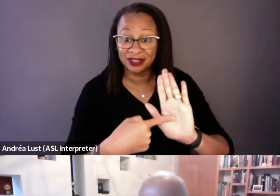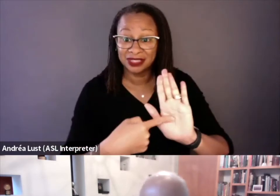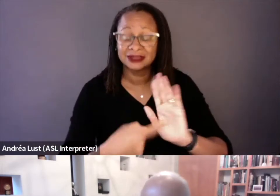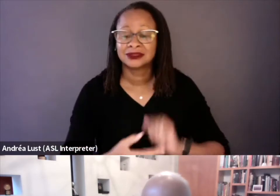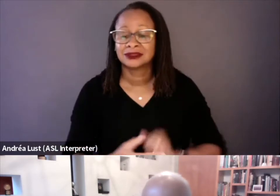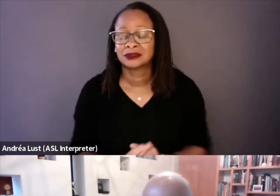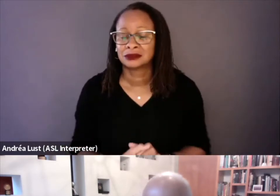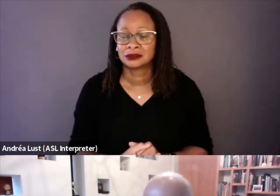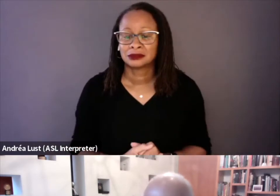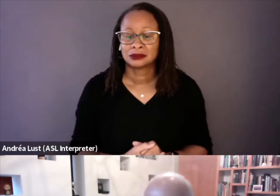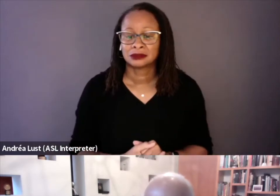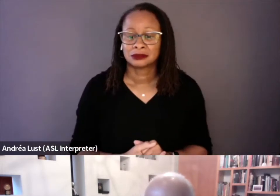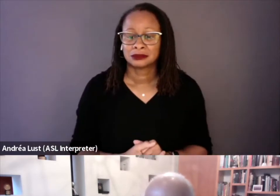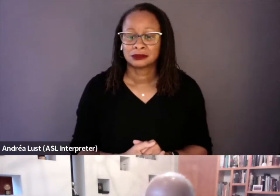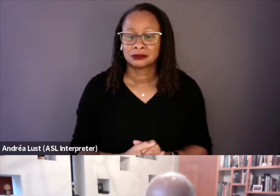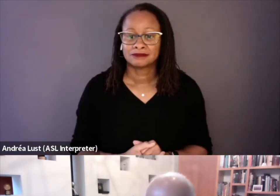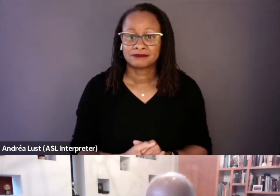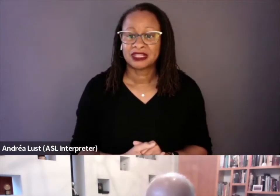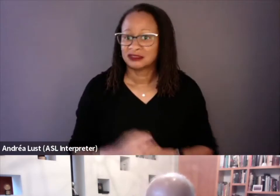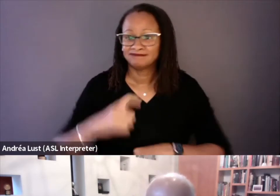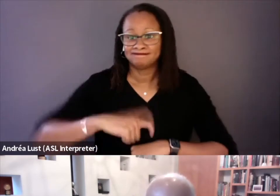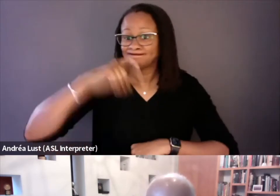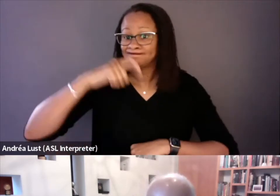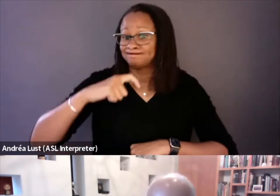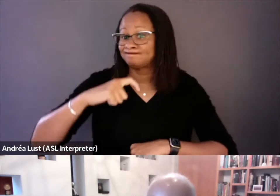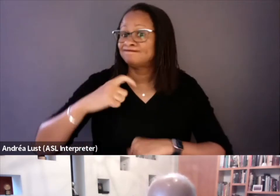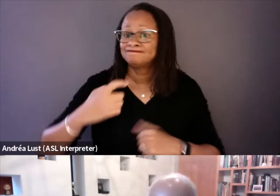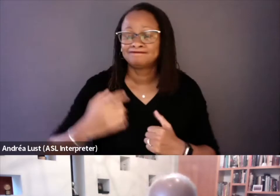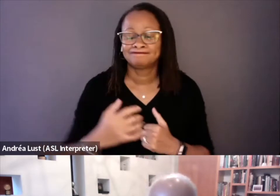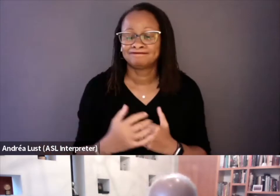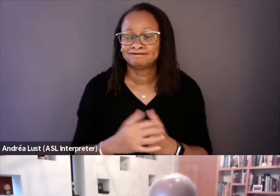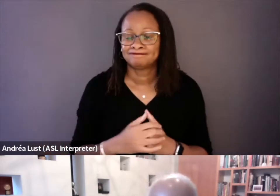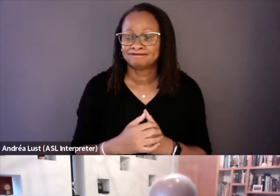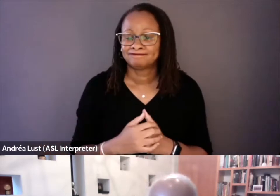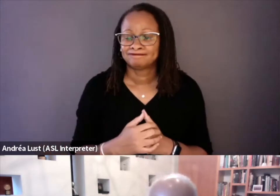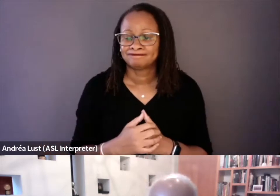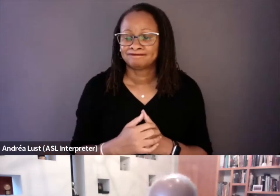that is all too timely and in our black lives matter age,